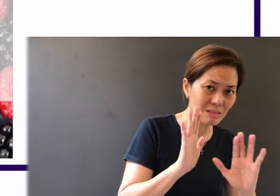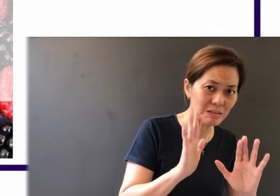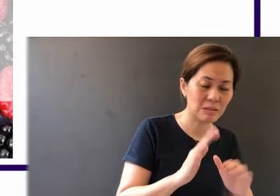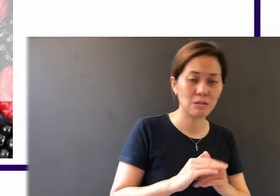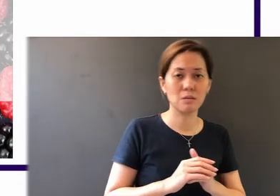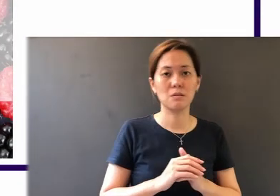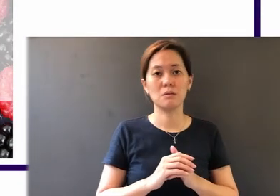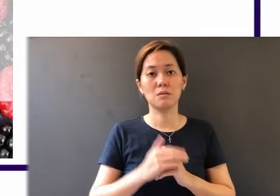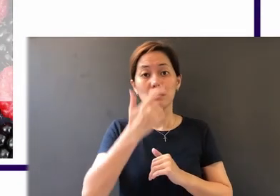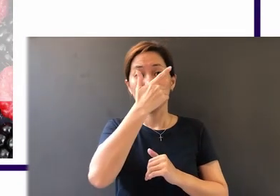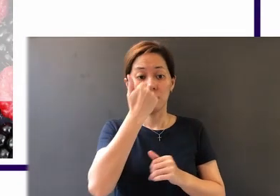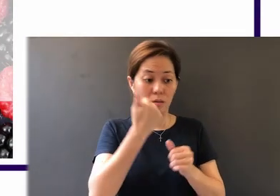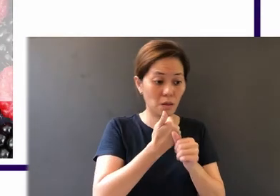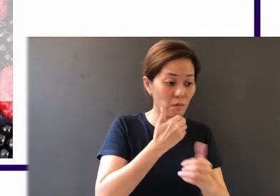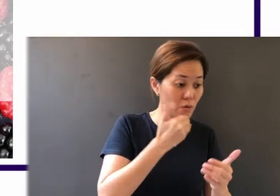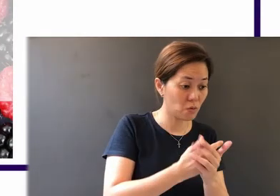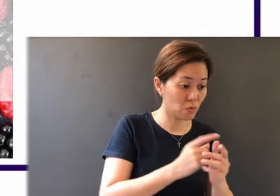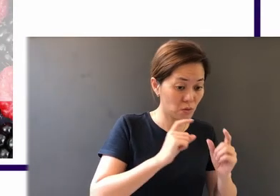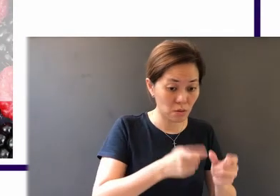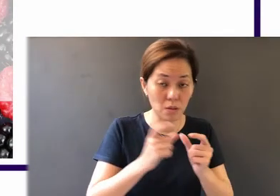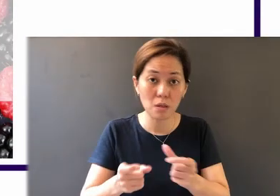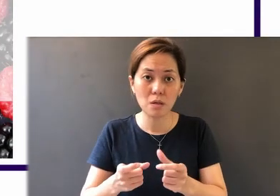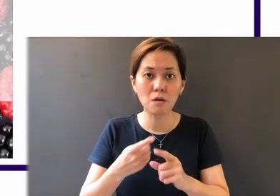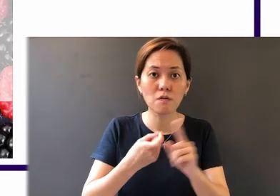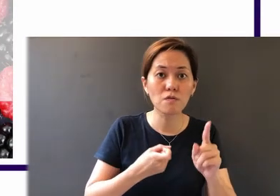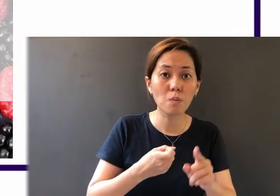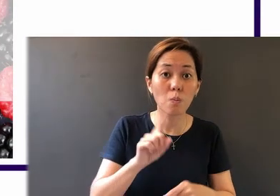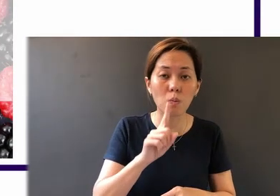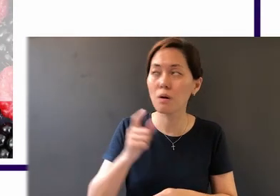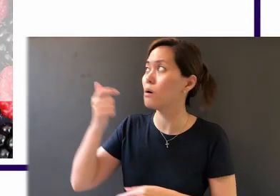For every good gift and every perfect gift is from above,